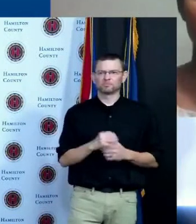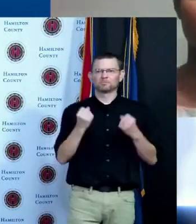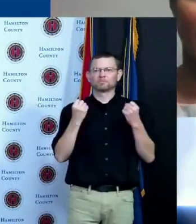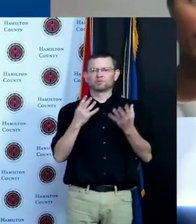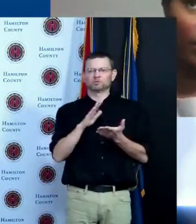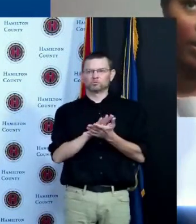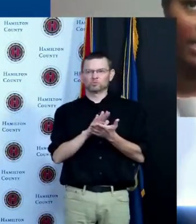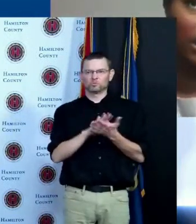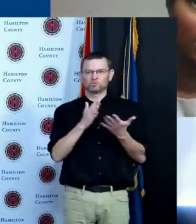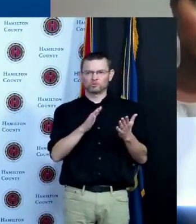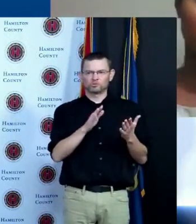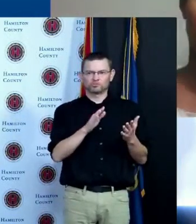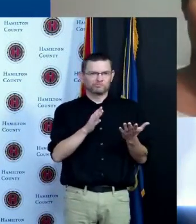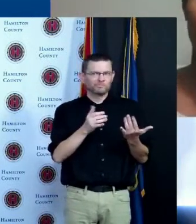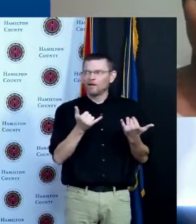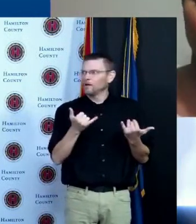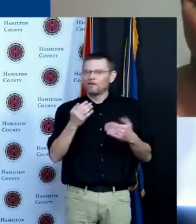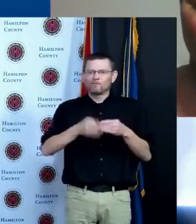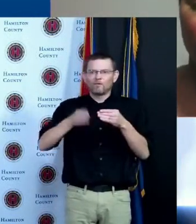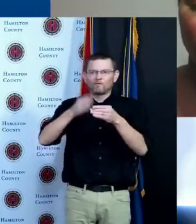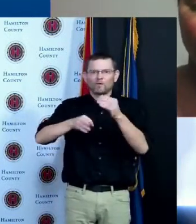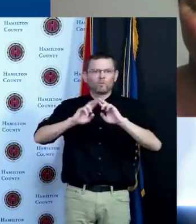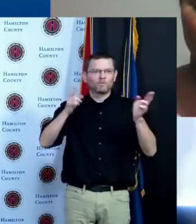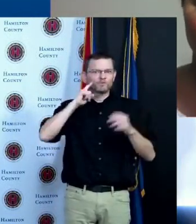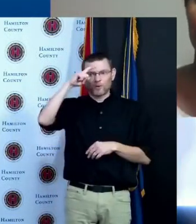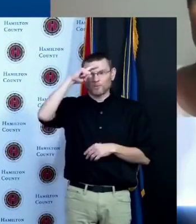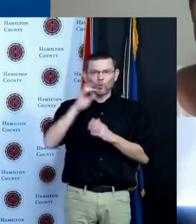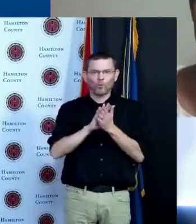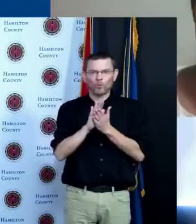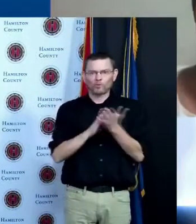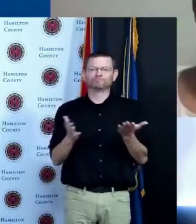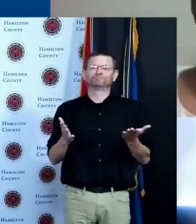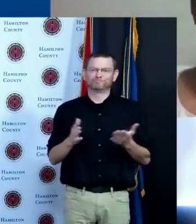and so I know you guys talked a little bit about just reaching those communities that are a